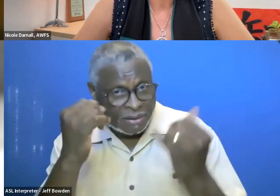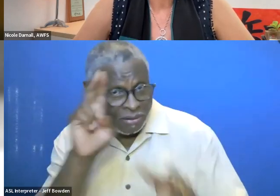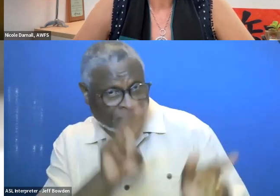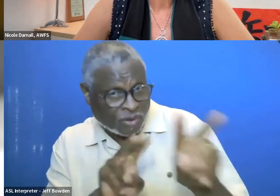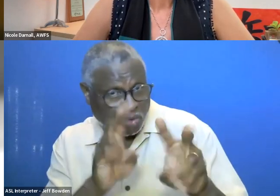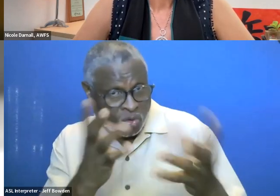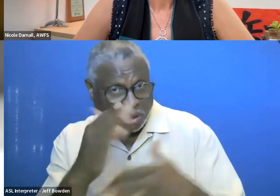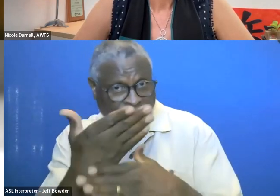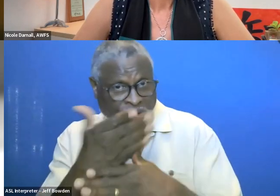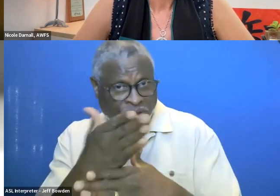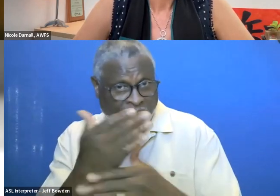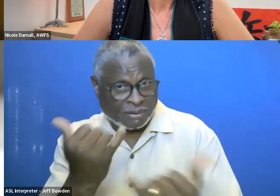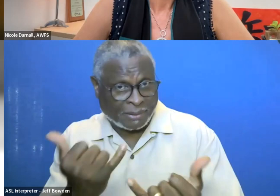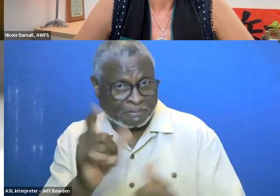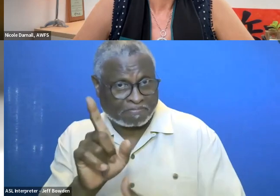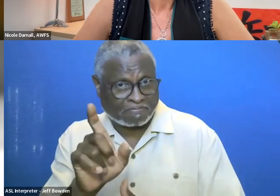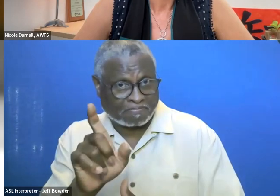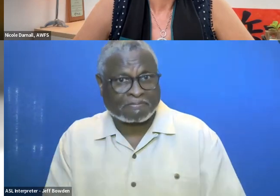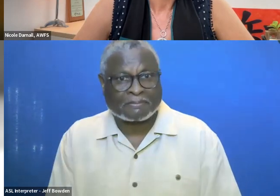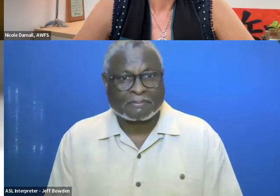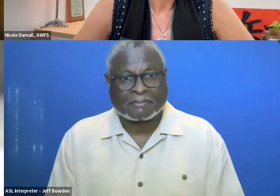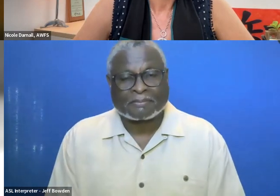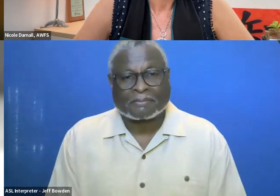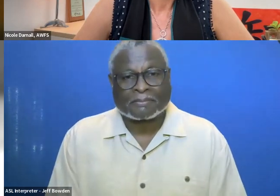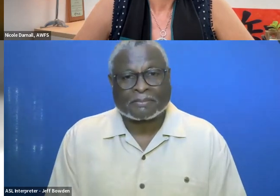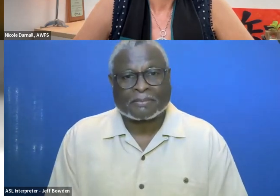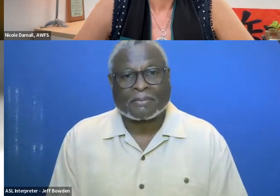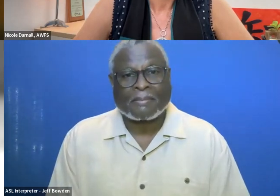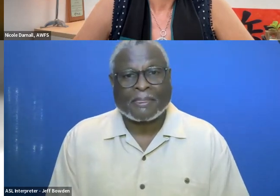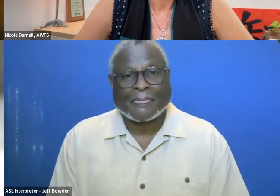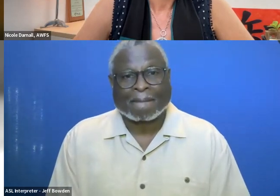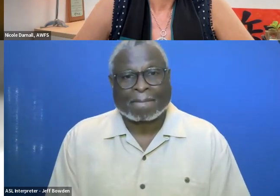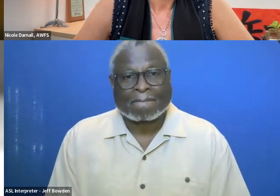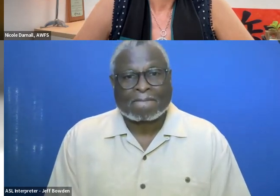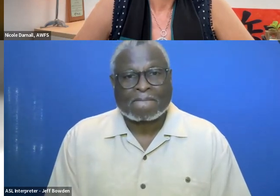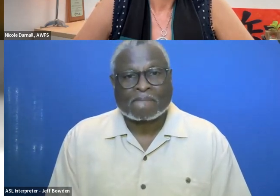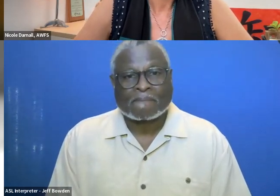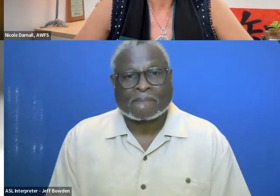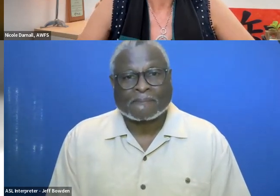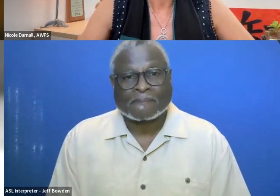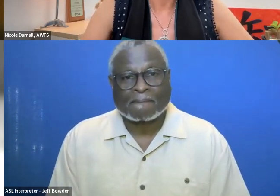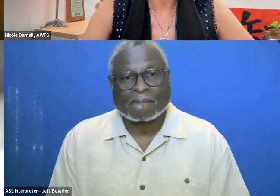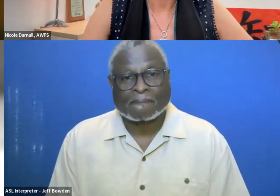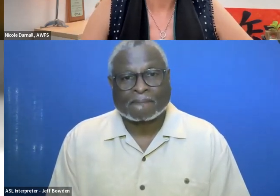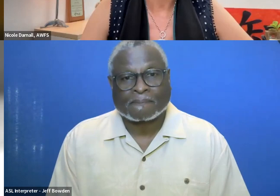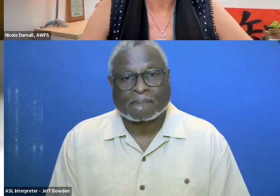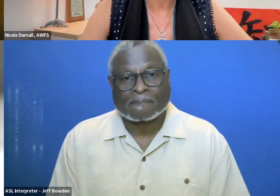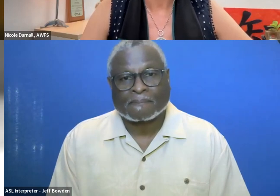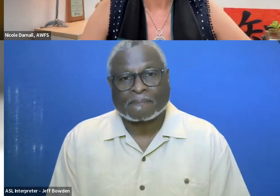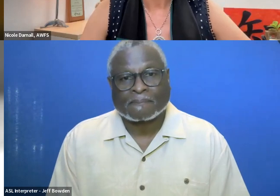[ No response ]